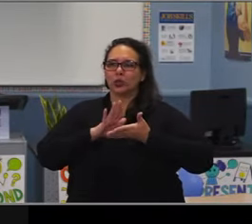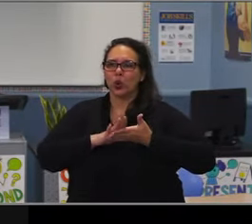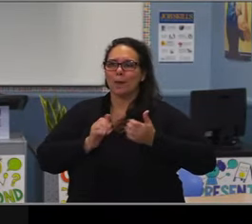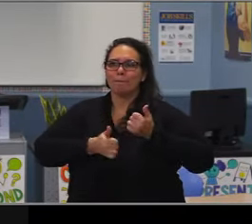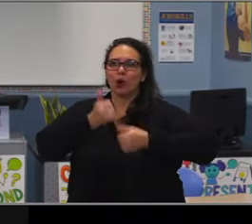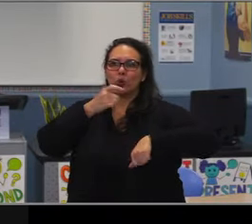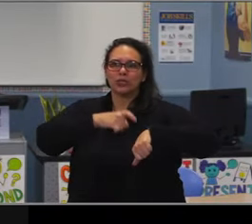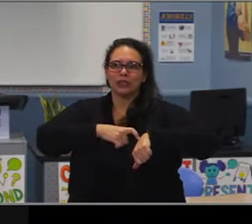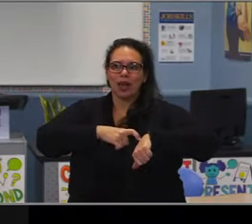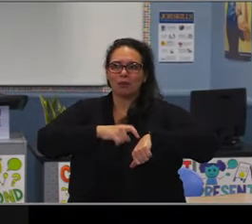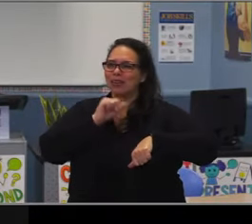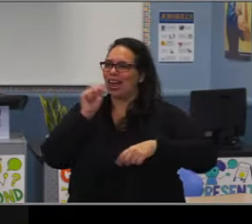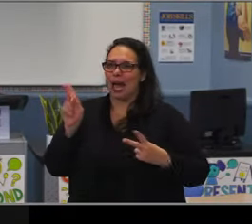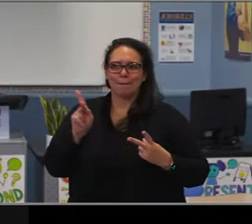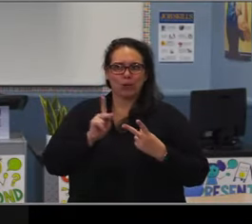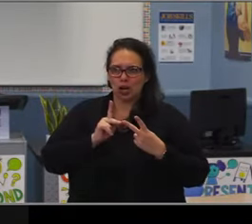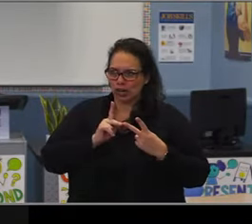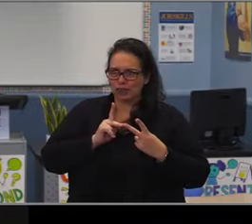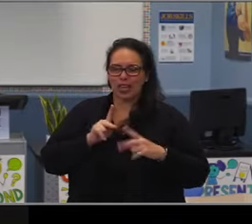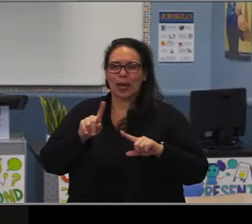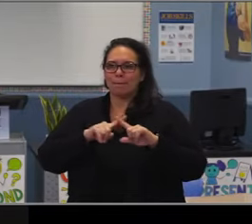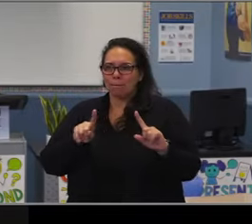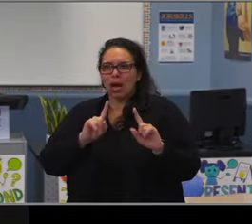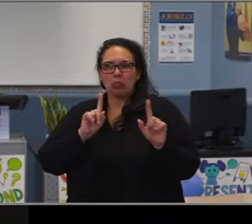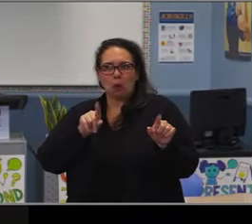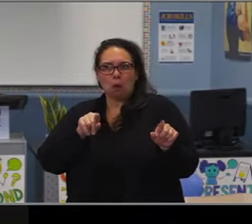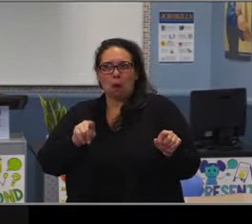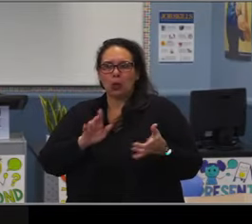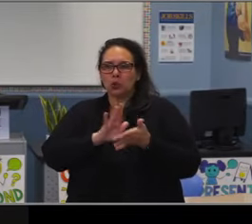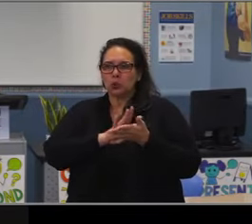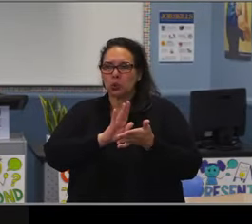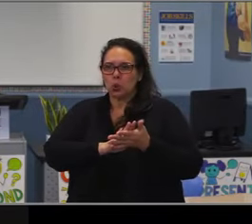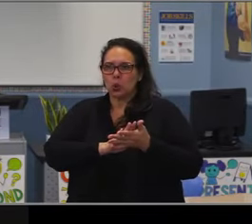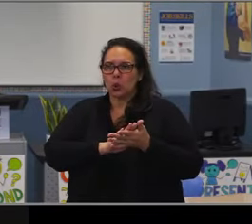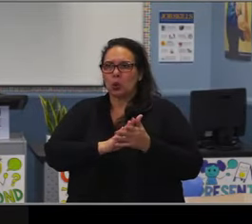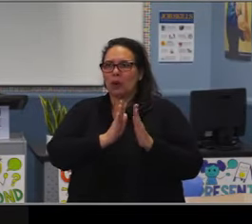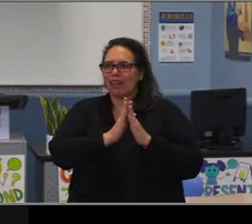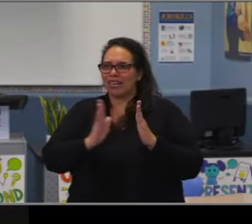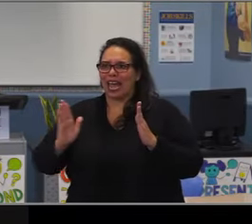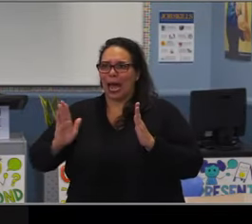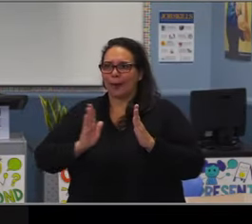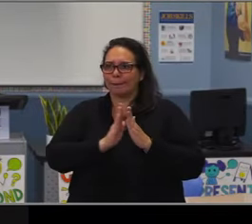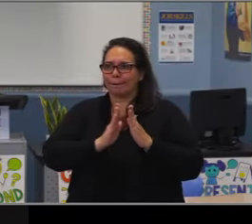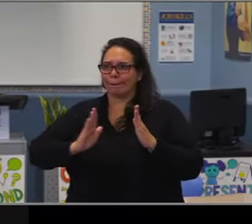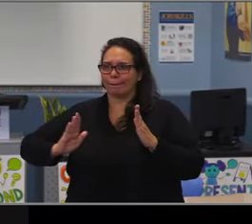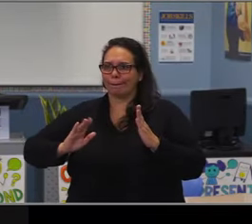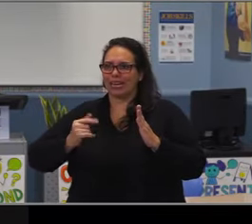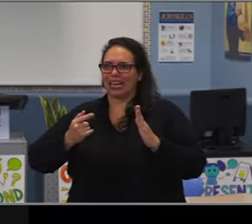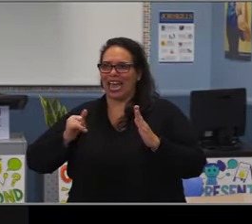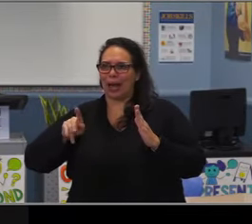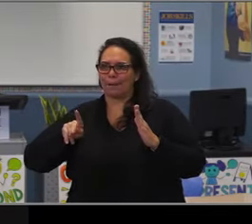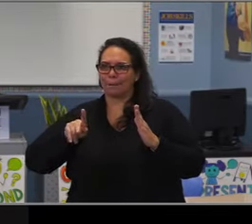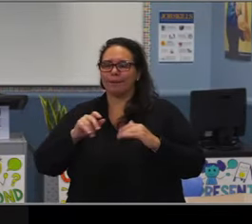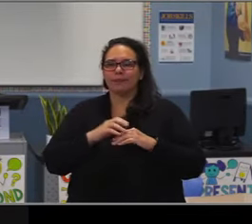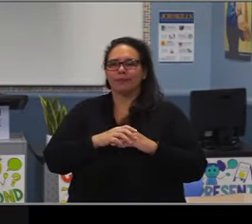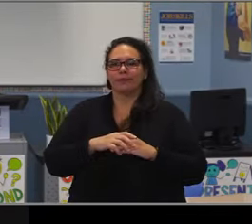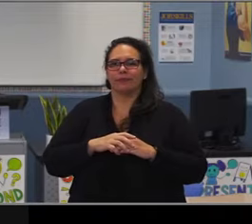So the gap actually doesn't grow it shrinks, but that's not the kind of gap shrinkage we're looking for in terms of everyone falling. Right?